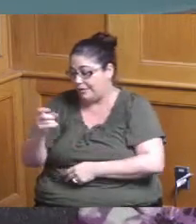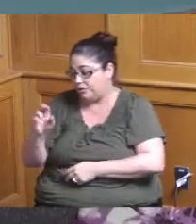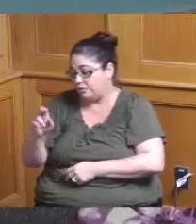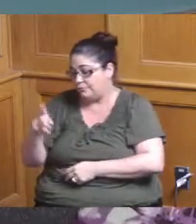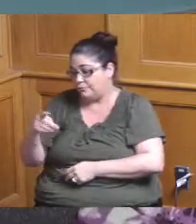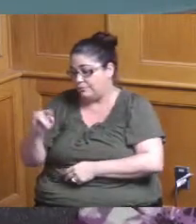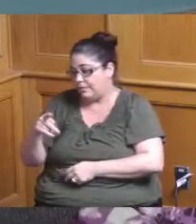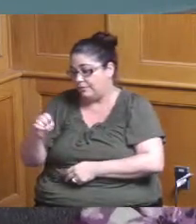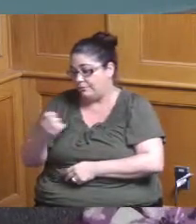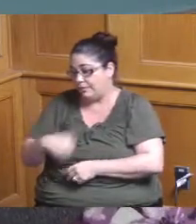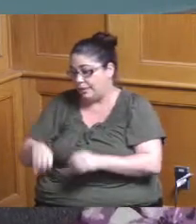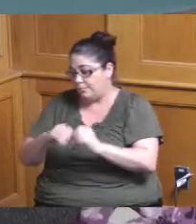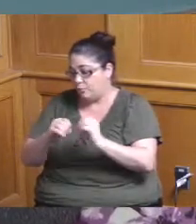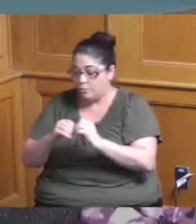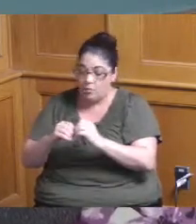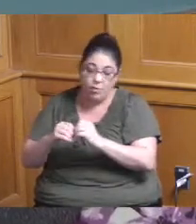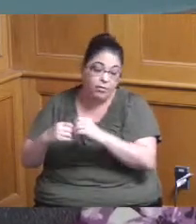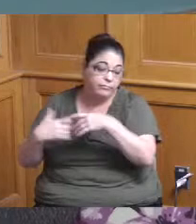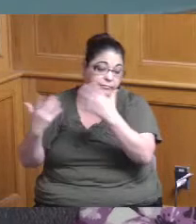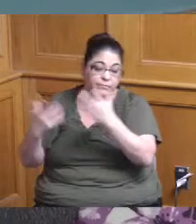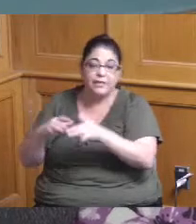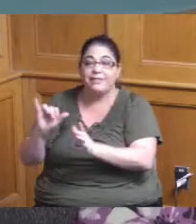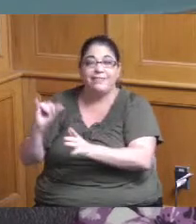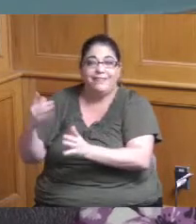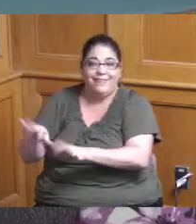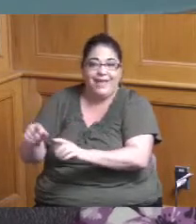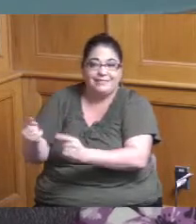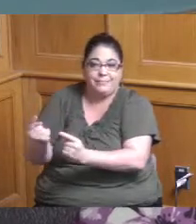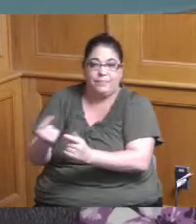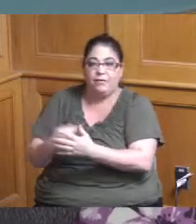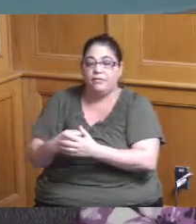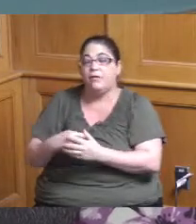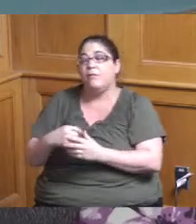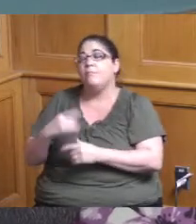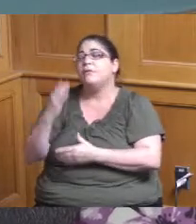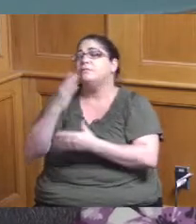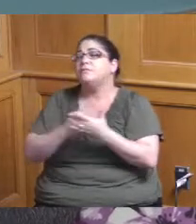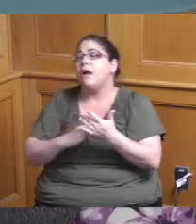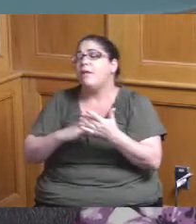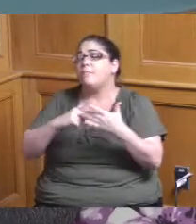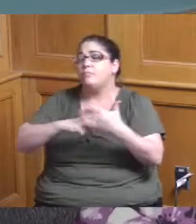expensive but there was concern about some of these projects that people had been waiting and